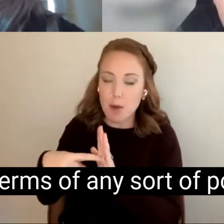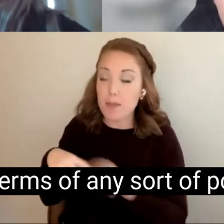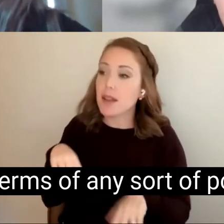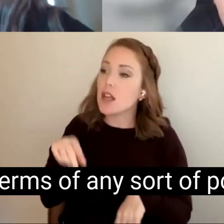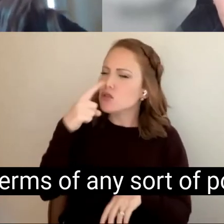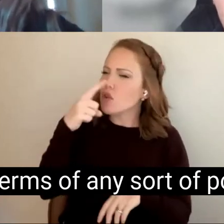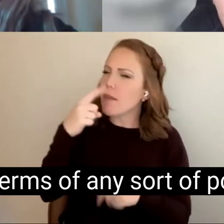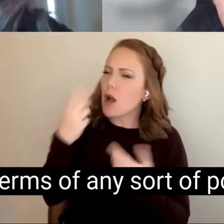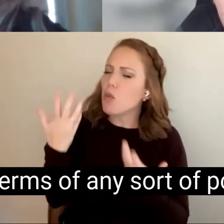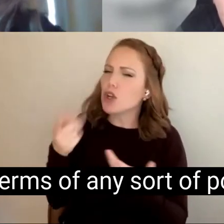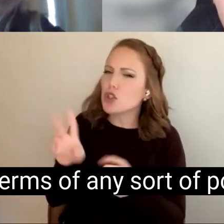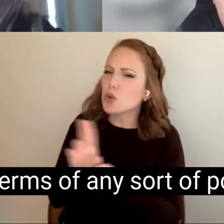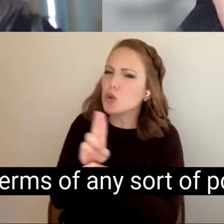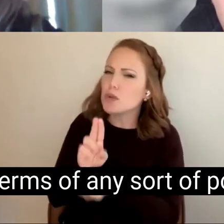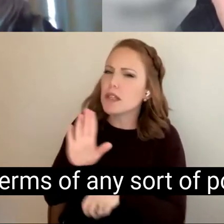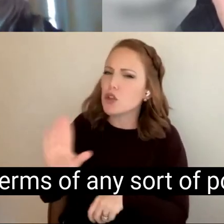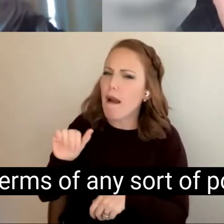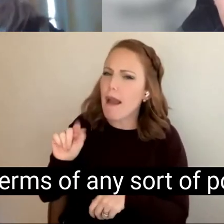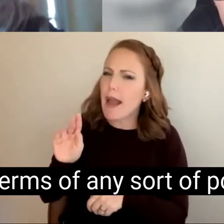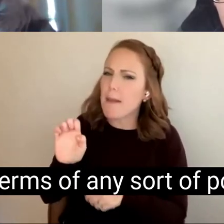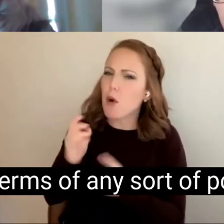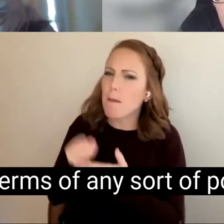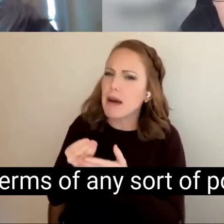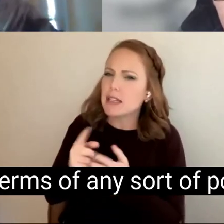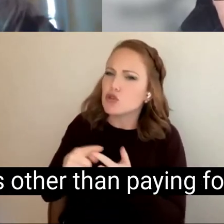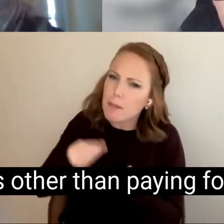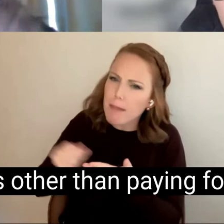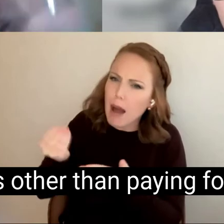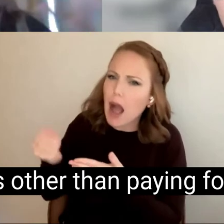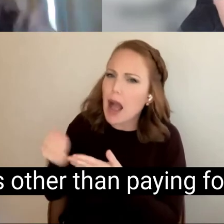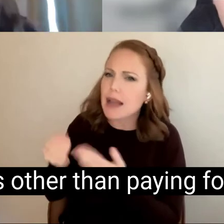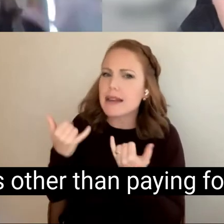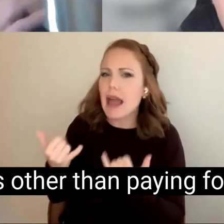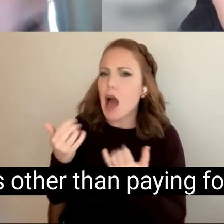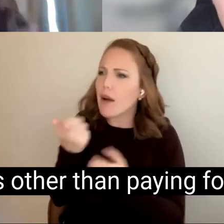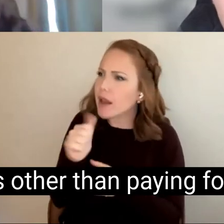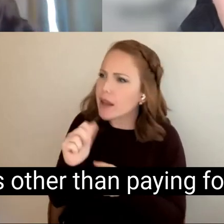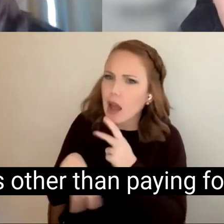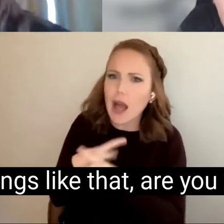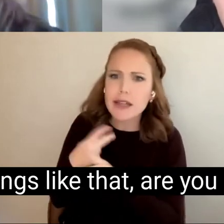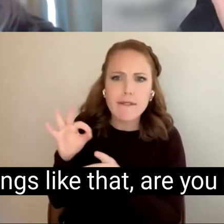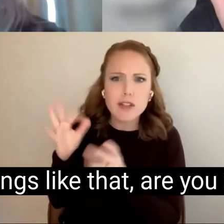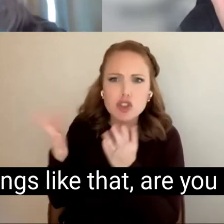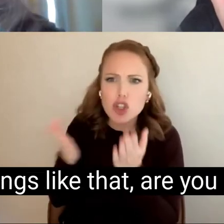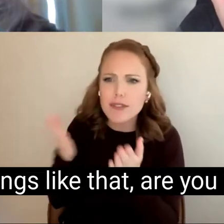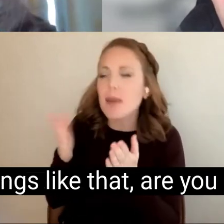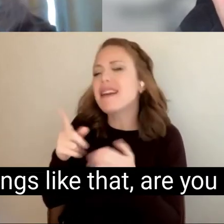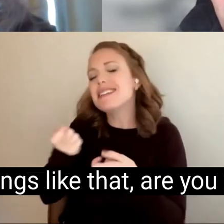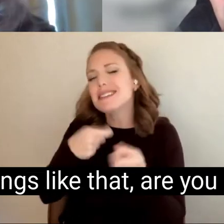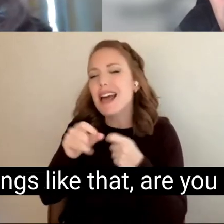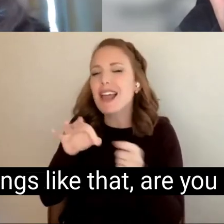now in terms of any sort of ports or Services other than paying for a car repair, things like that, are you using it